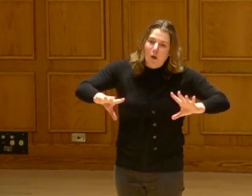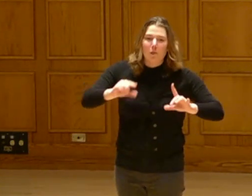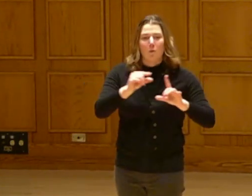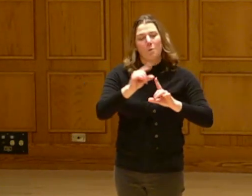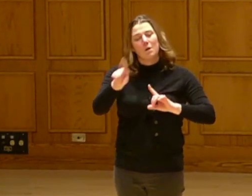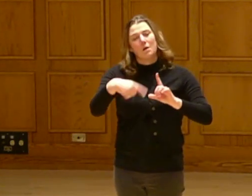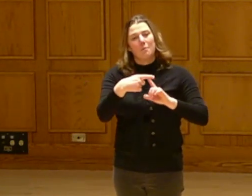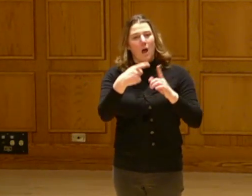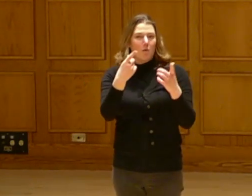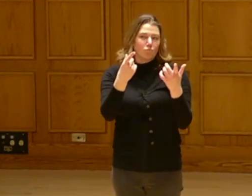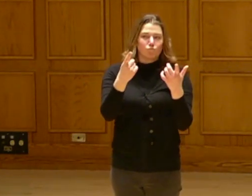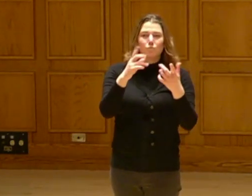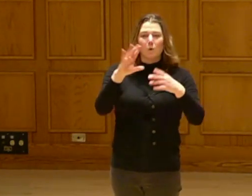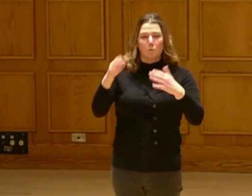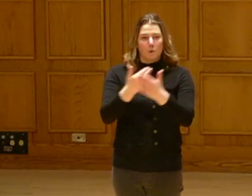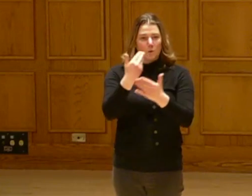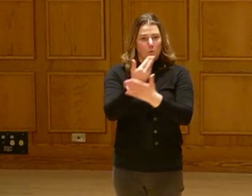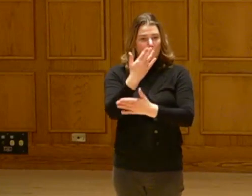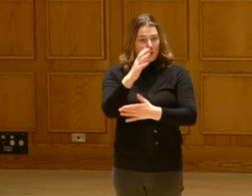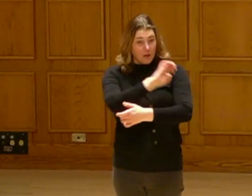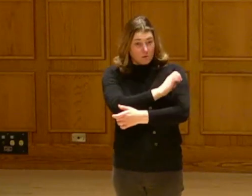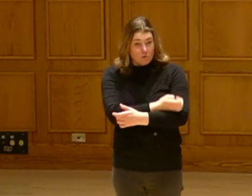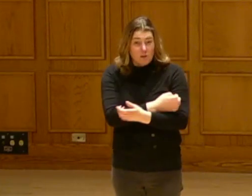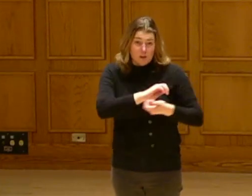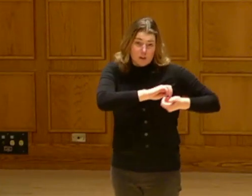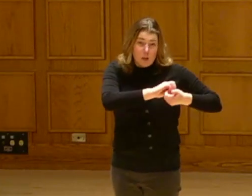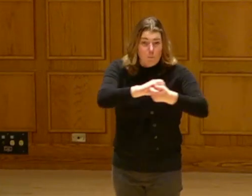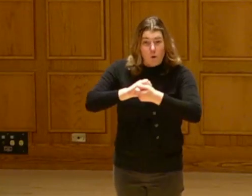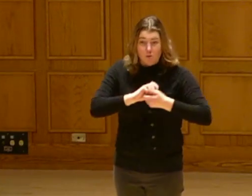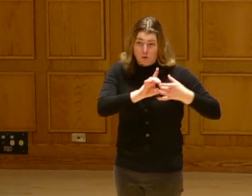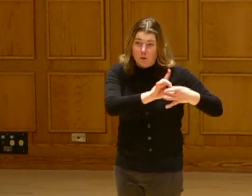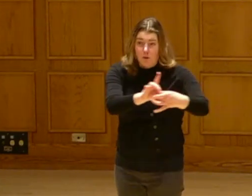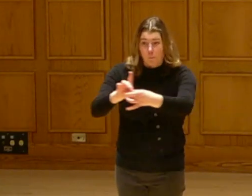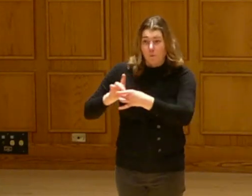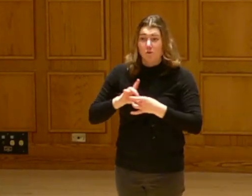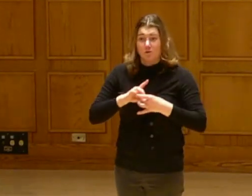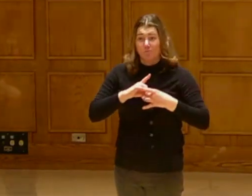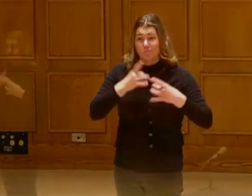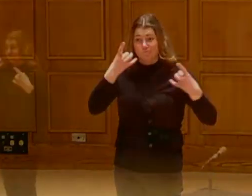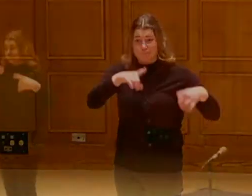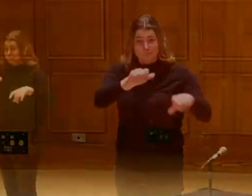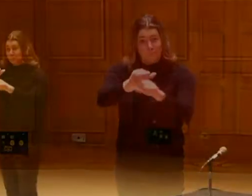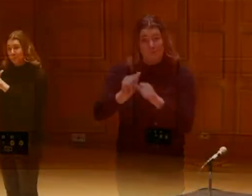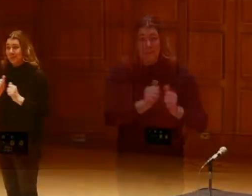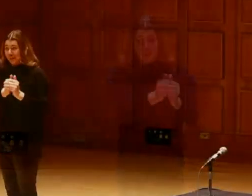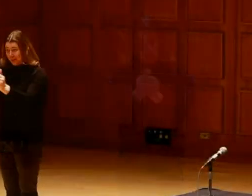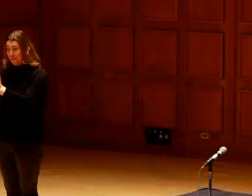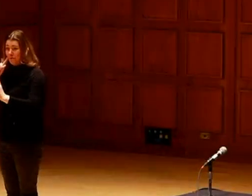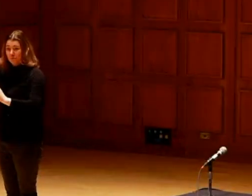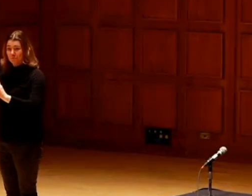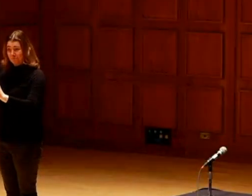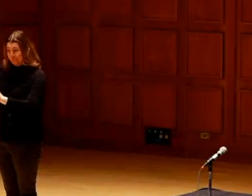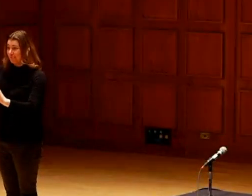His passion is spreading the word about renewable energy through collaboration and communication and cooperation.